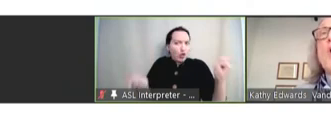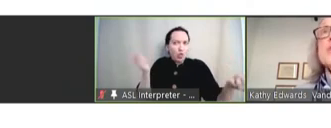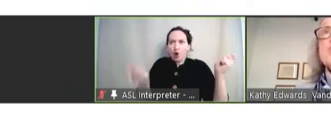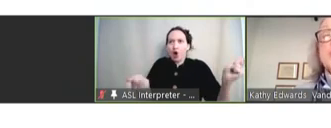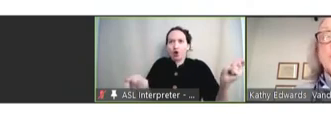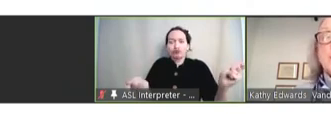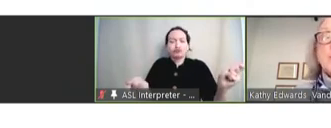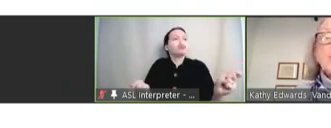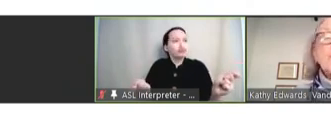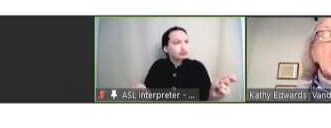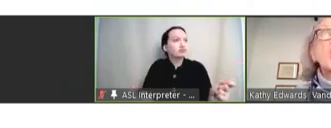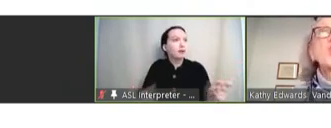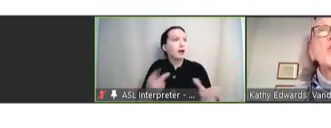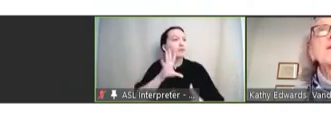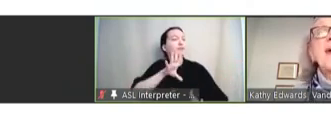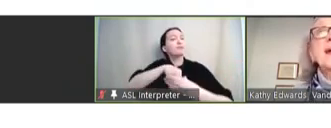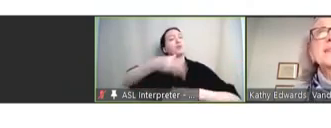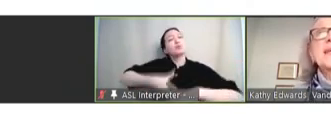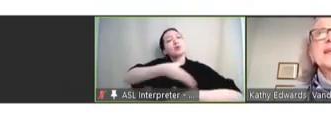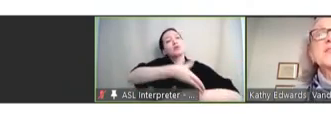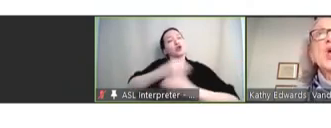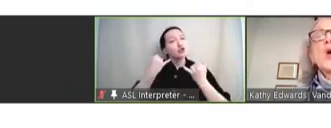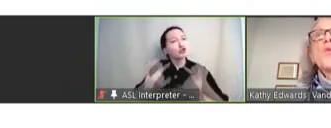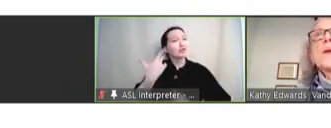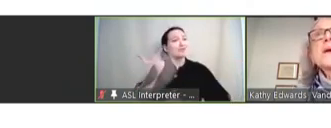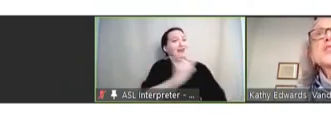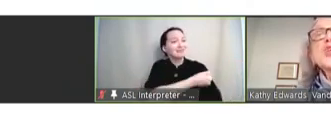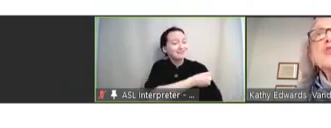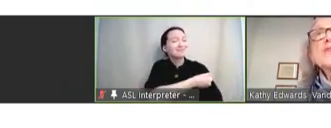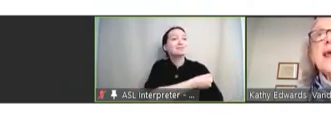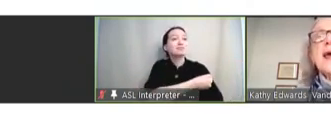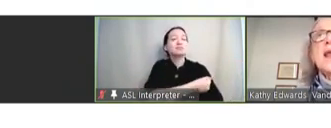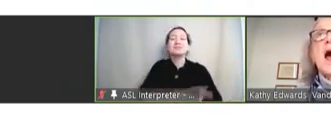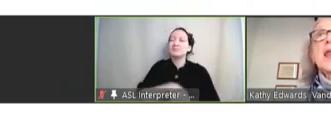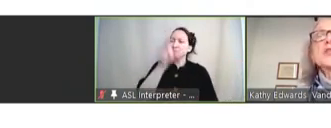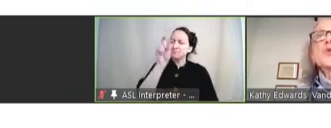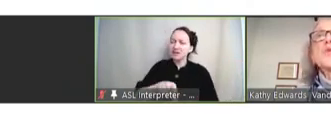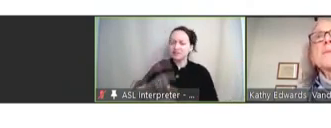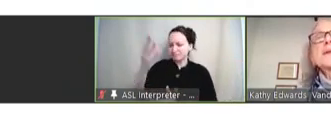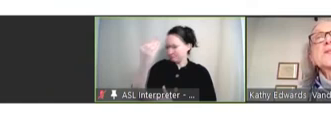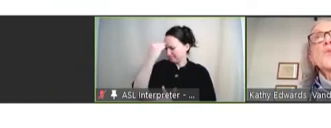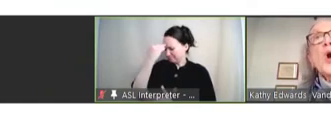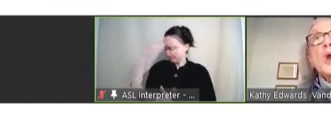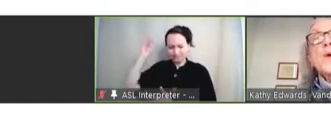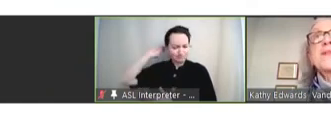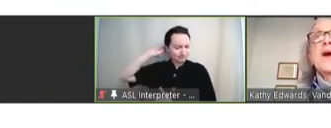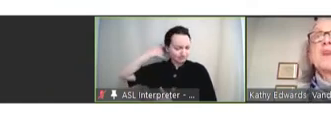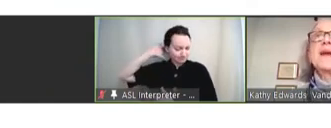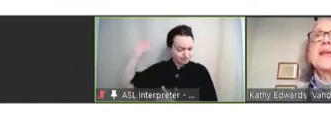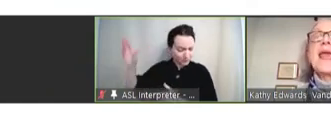also to improve our current vaccines. We must use that knowledge. We must work with our funding